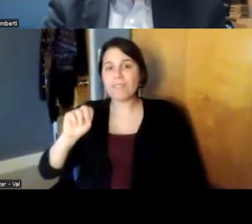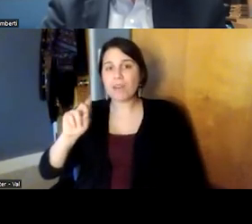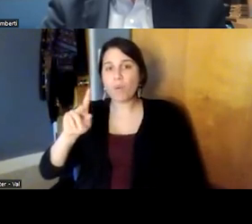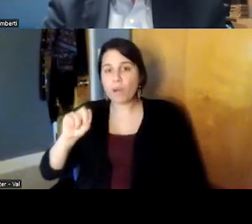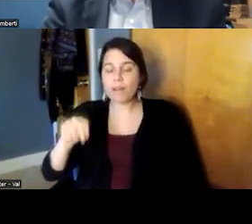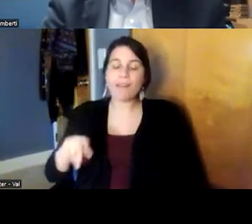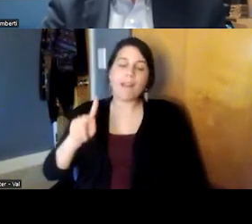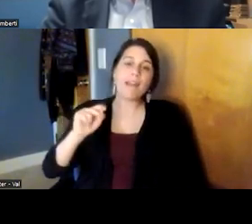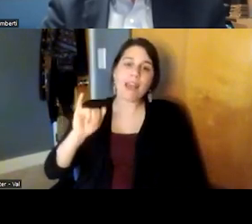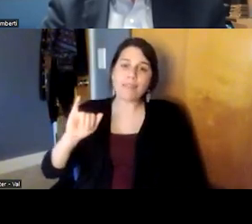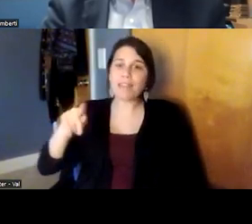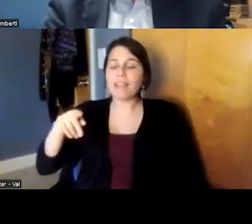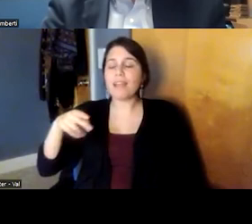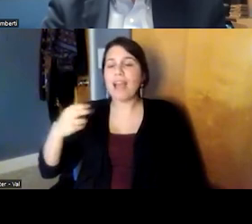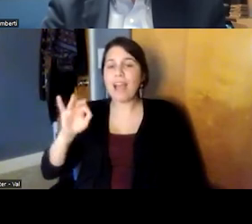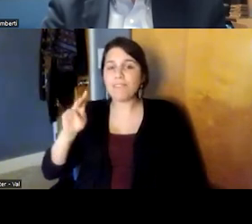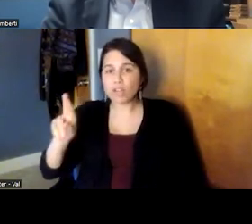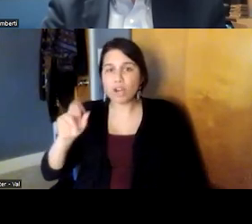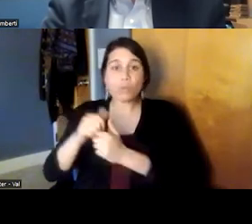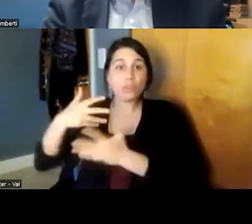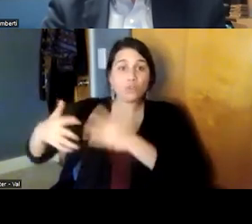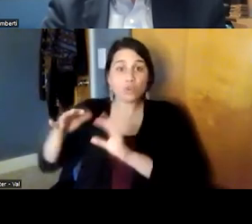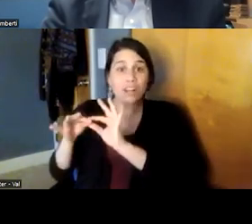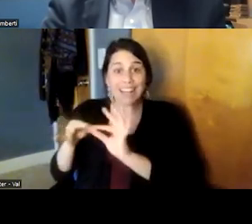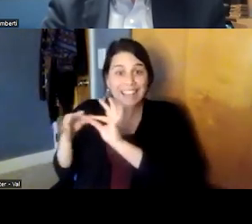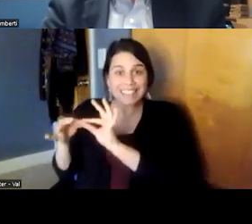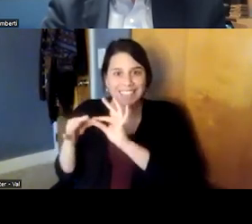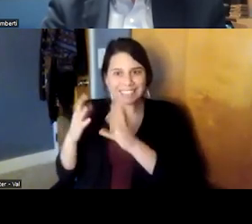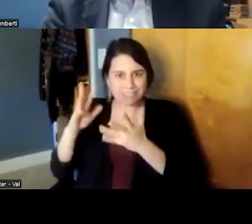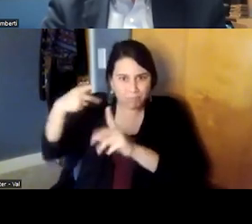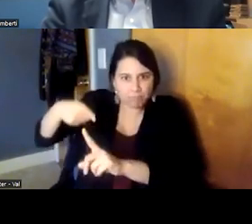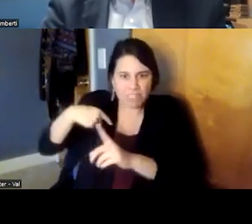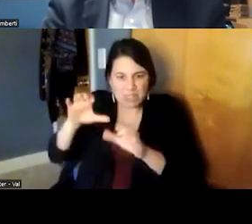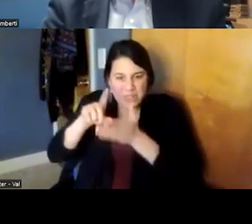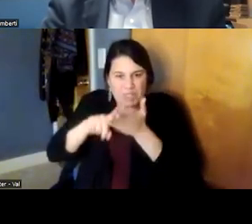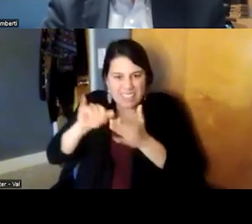with social connectedness i mean that's what it's all about right um we not all of our programs